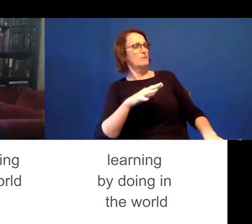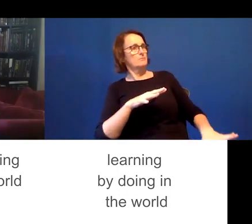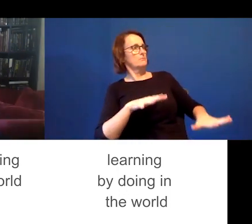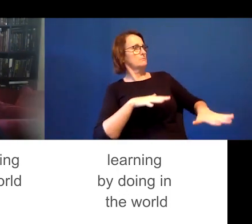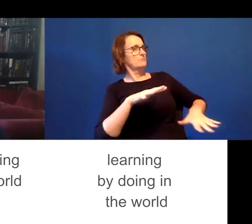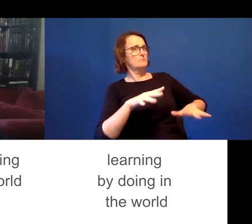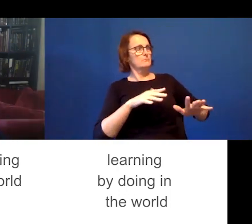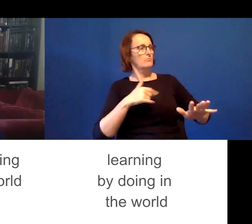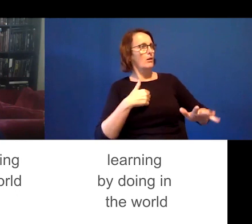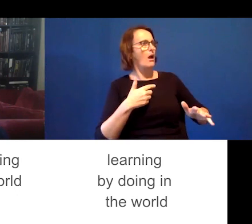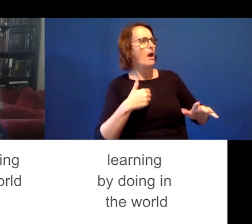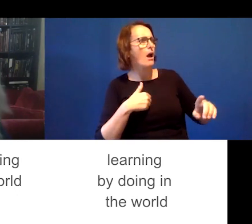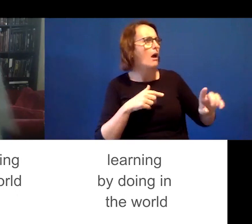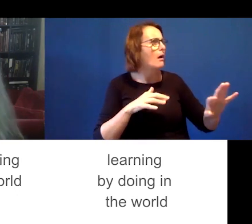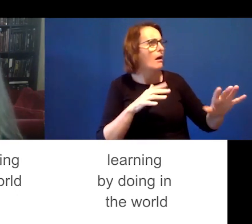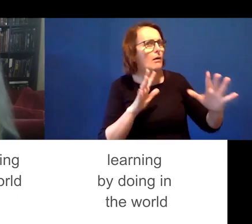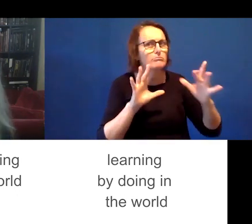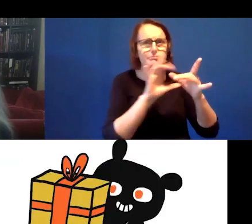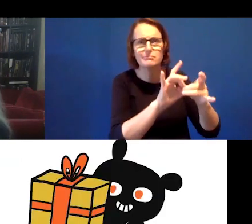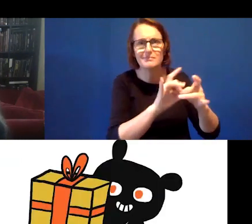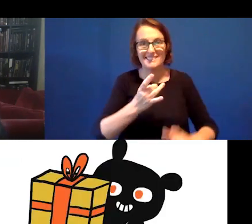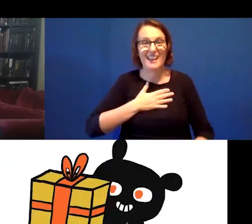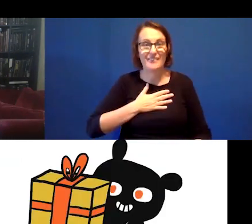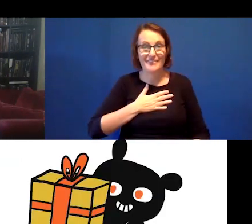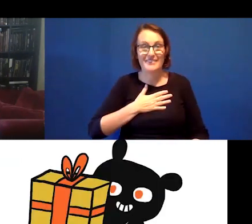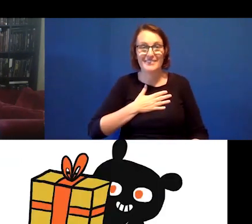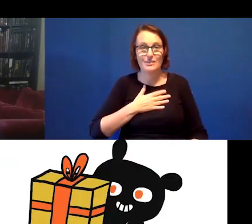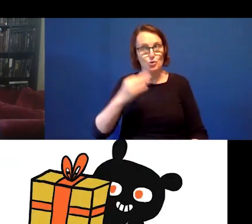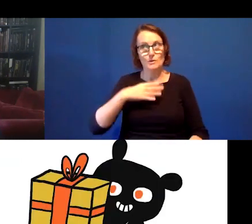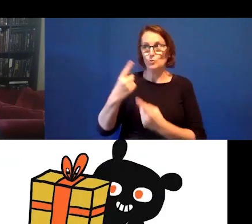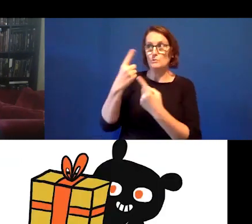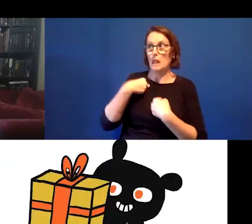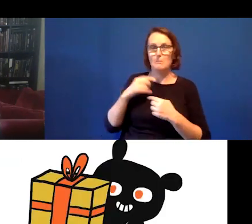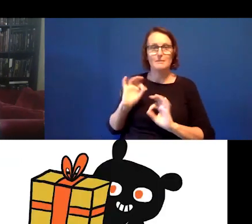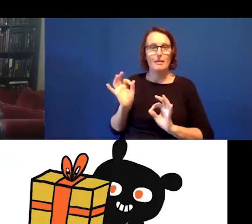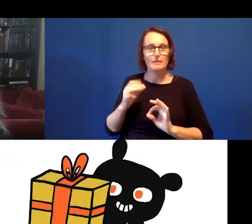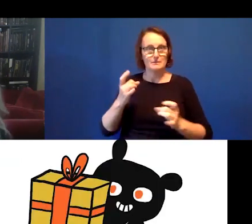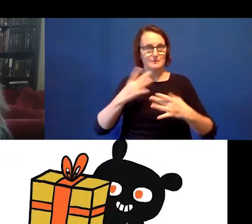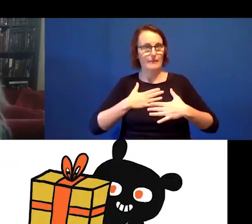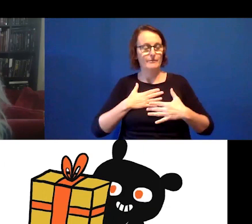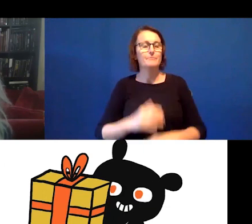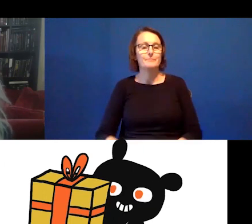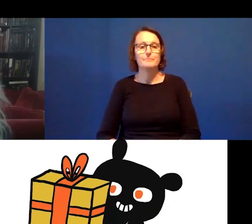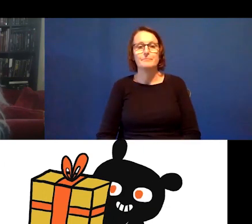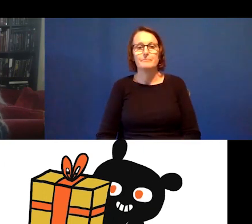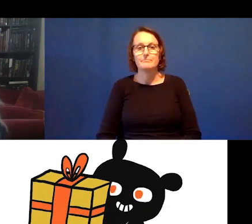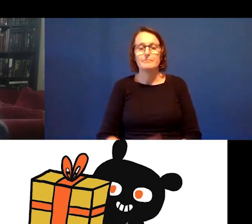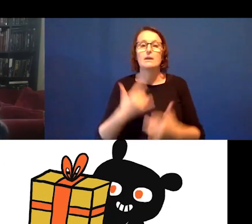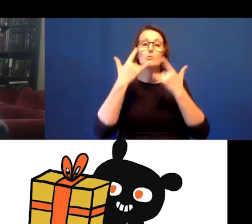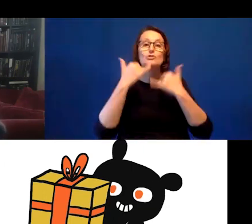wanted to do with that connection. Checking time. OK. Culture